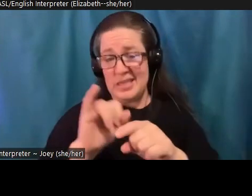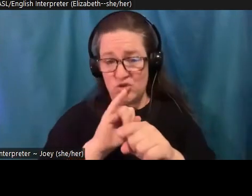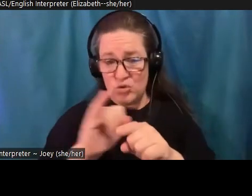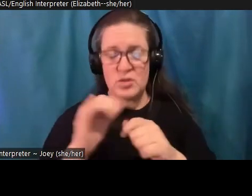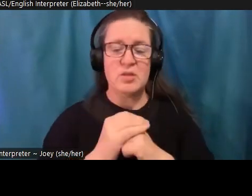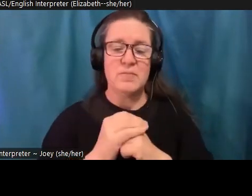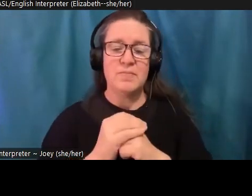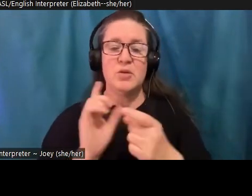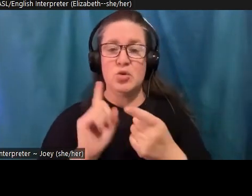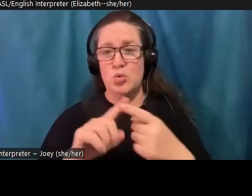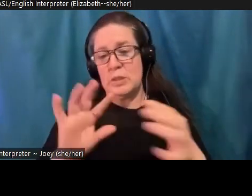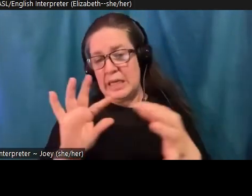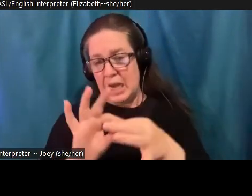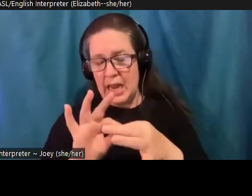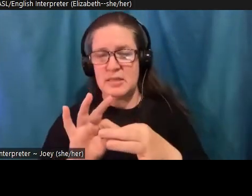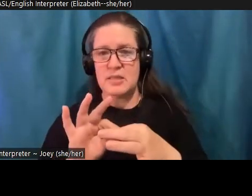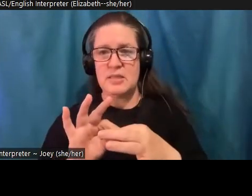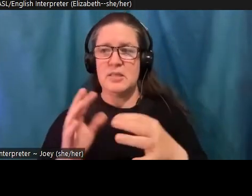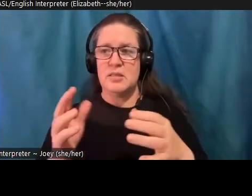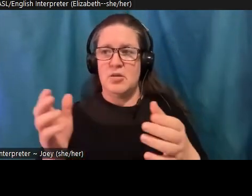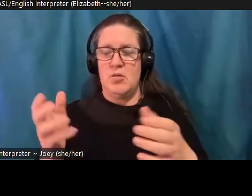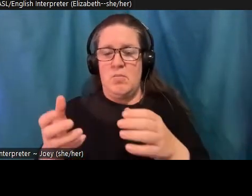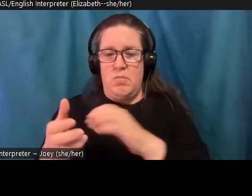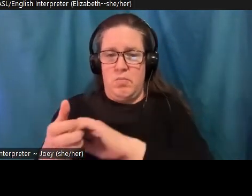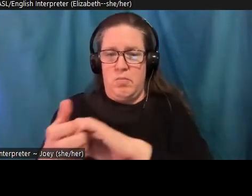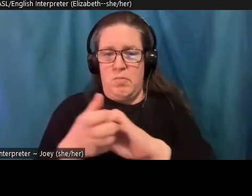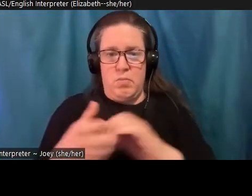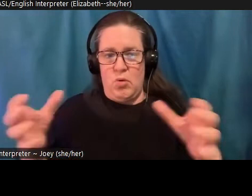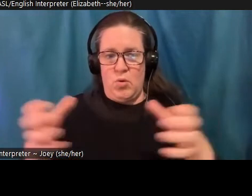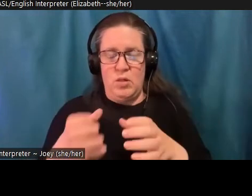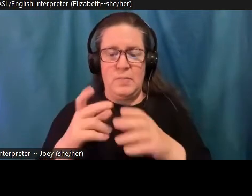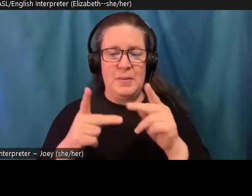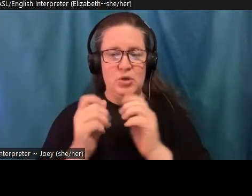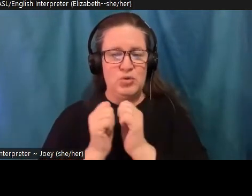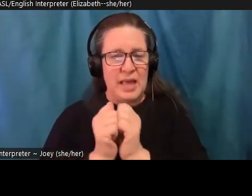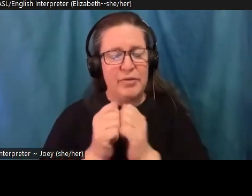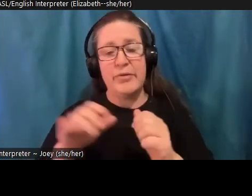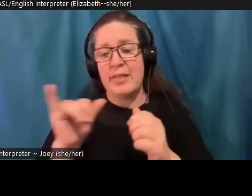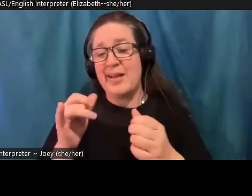people together? Whether it's some kind of support group or group therapy or books like this, so that we can reach some